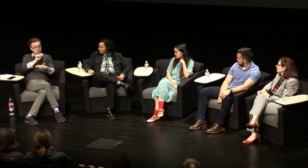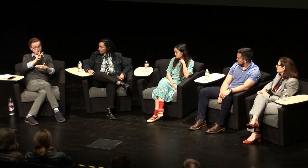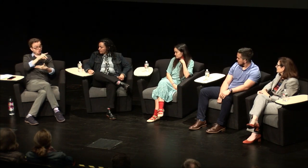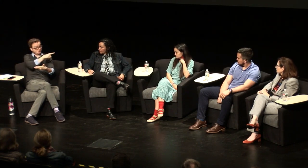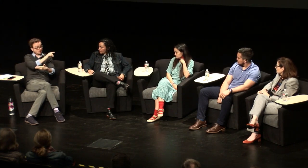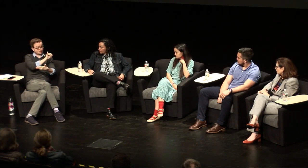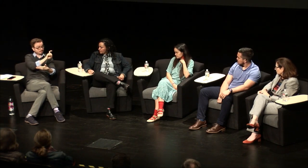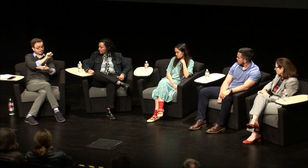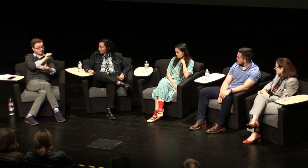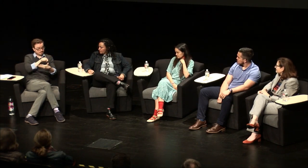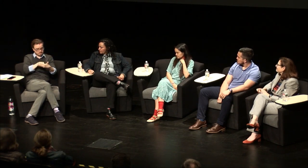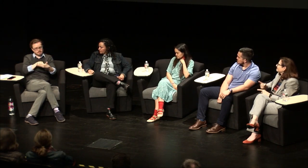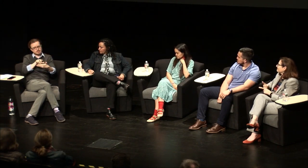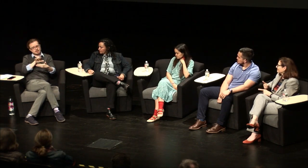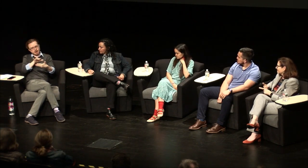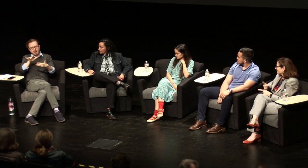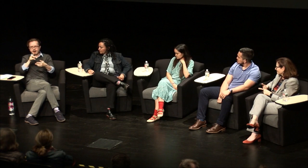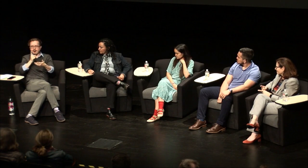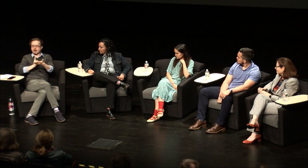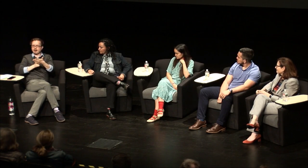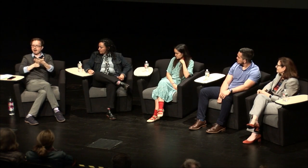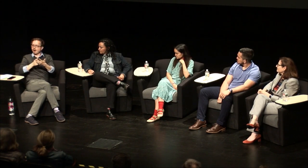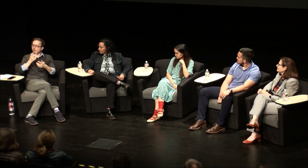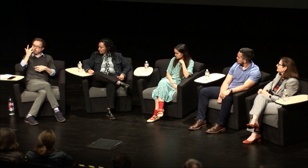communicating that was a bit disorienting for you you know before the